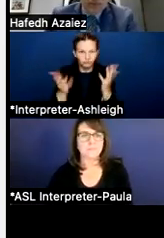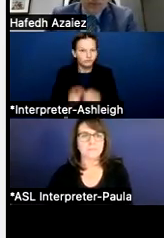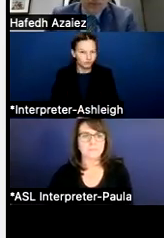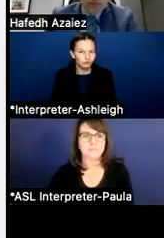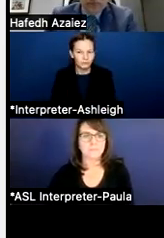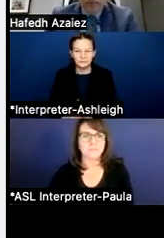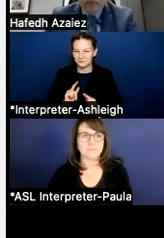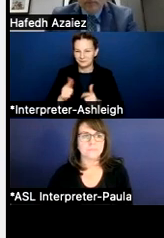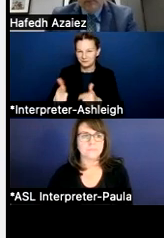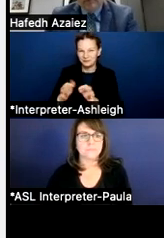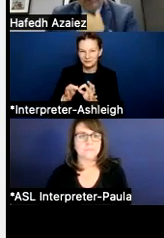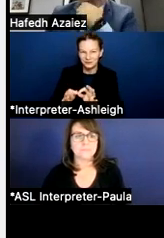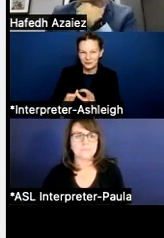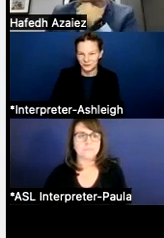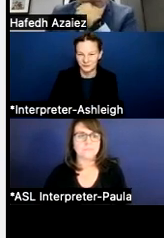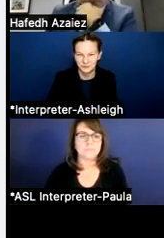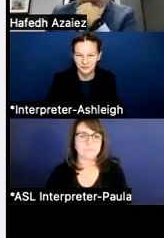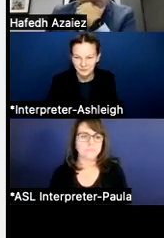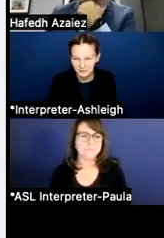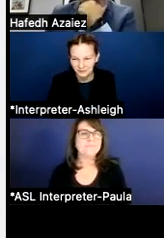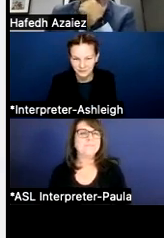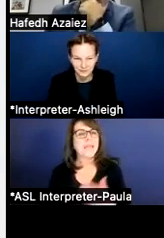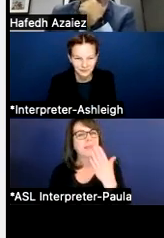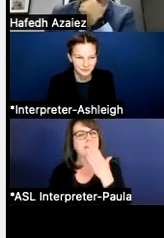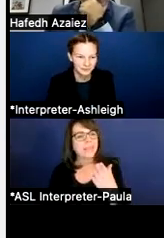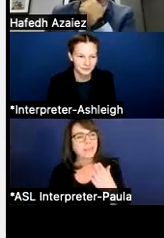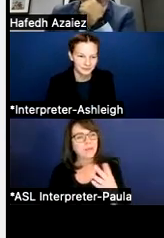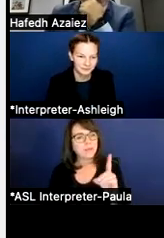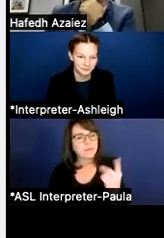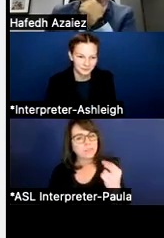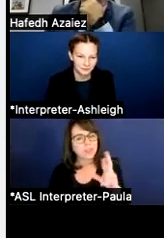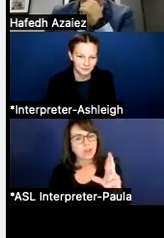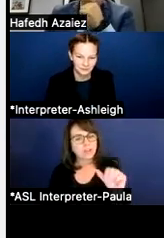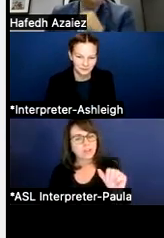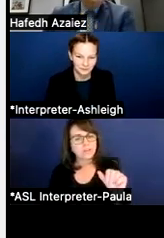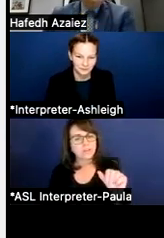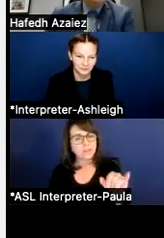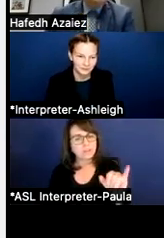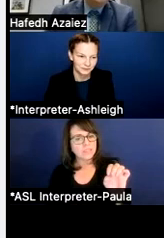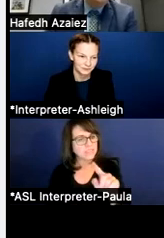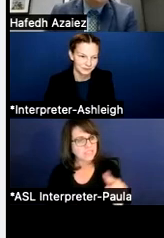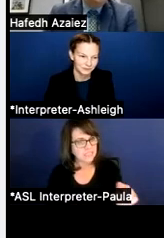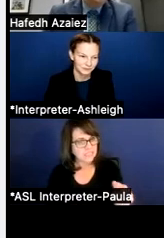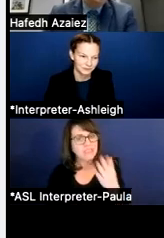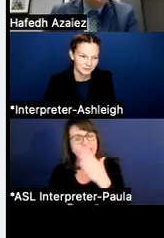So thank you, Dr. Azaiez, for chiming. And thank you, Dennis and Eddie, for providing that contextual and just information overall about the budget.